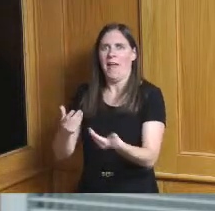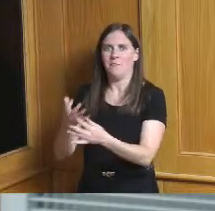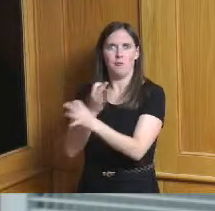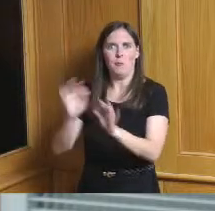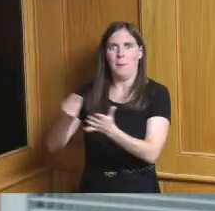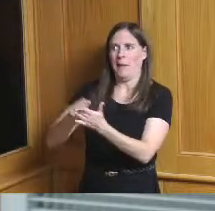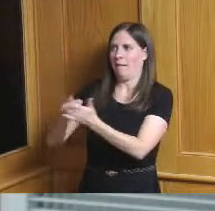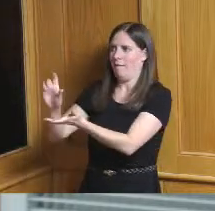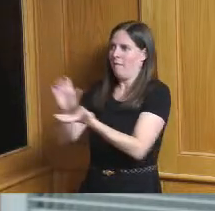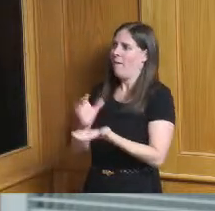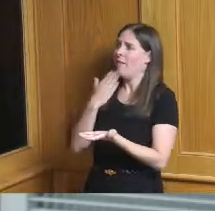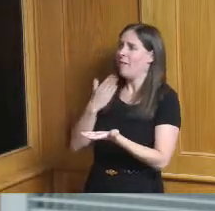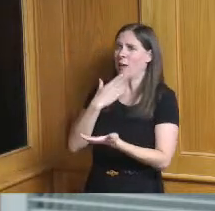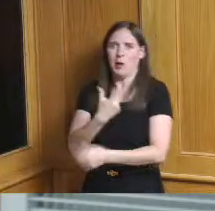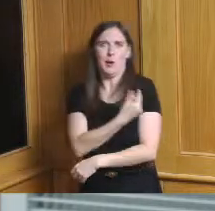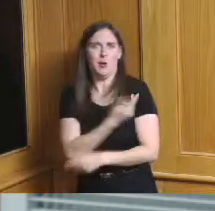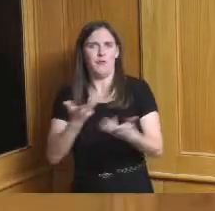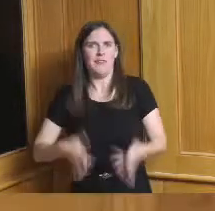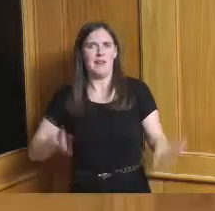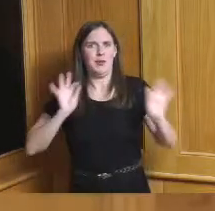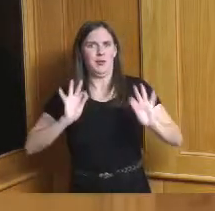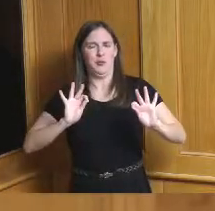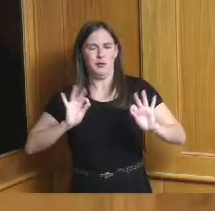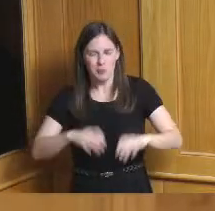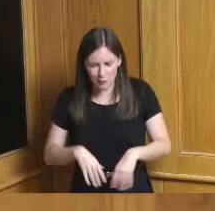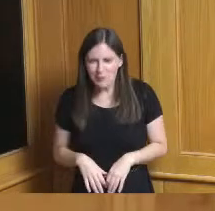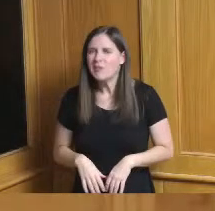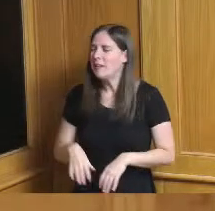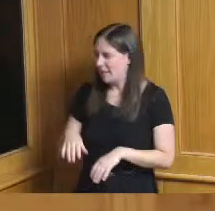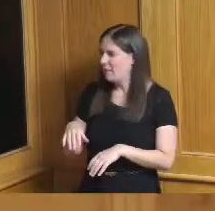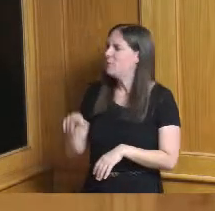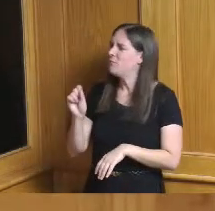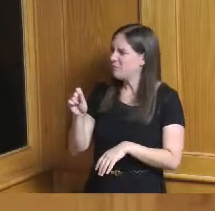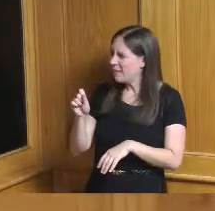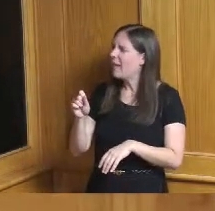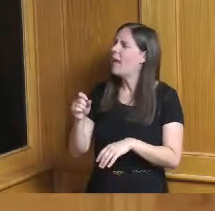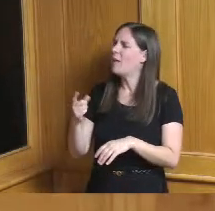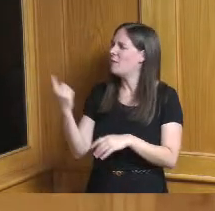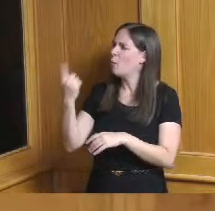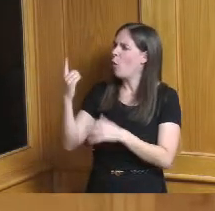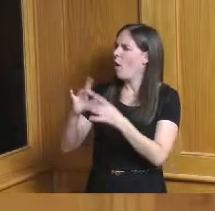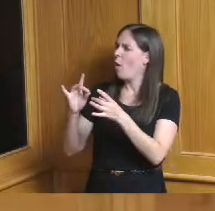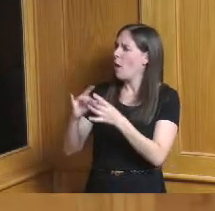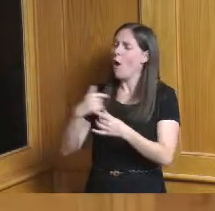that's good I did hear someone say that they said I got my shot I said no they're not giving